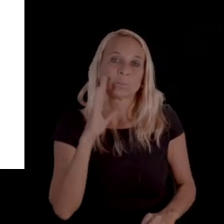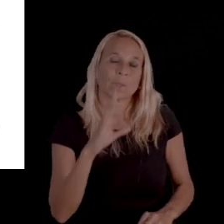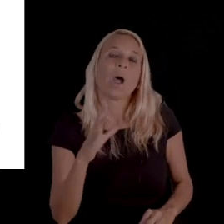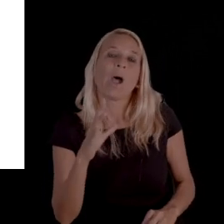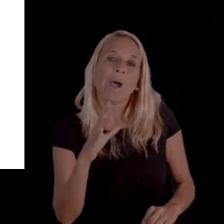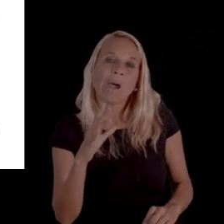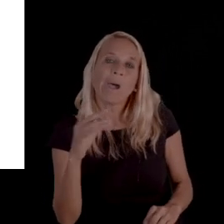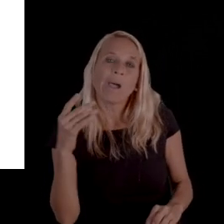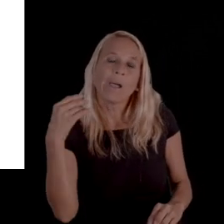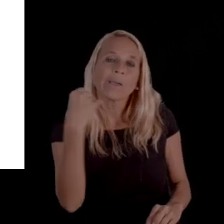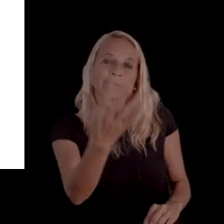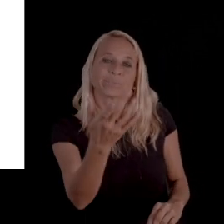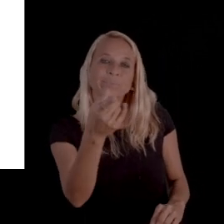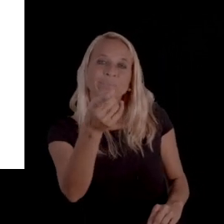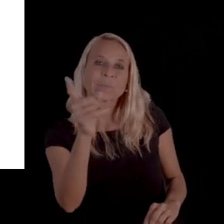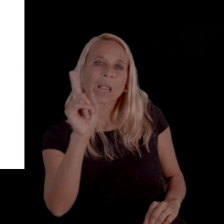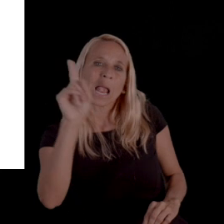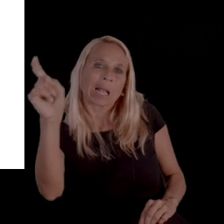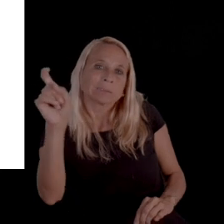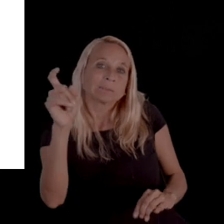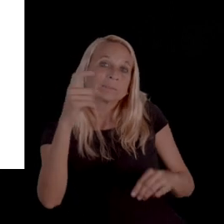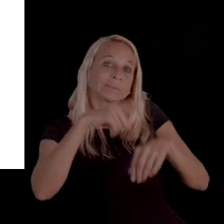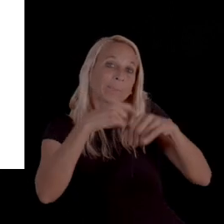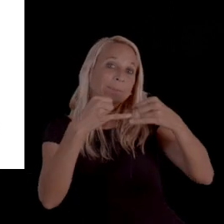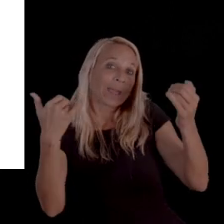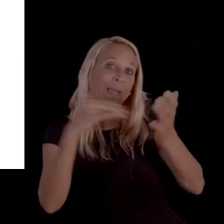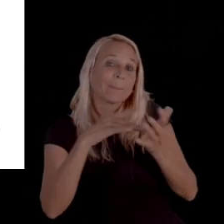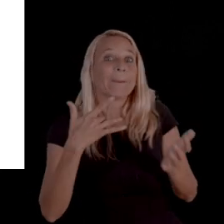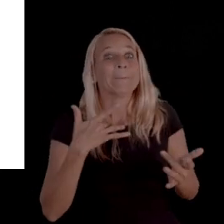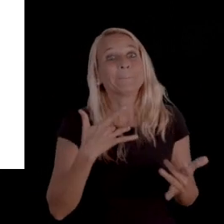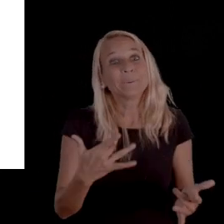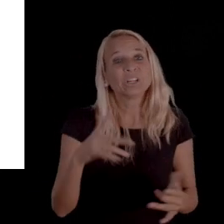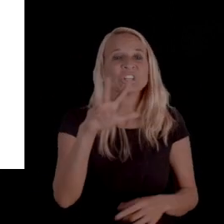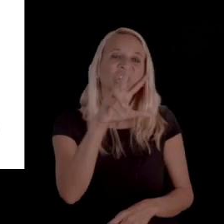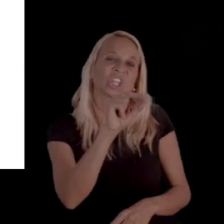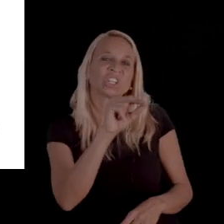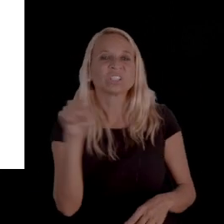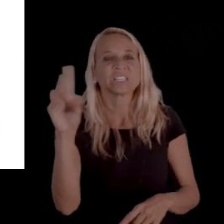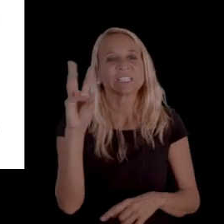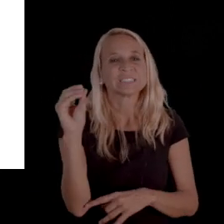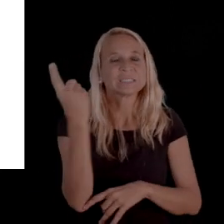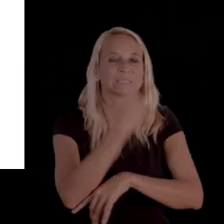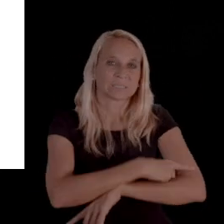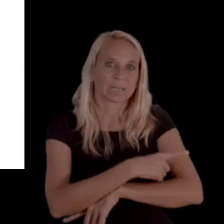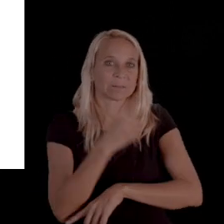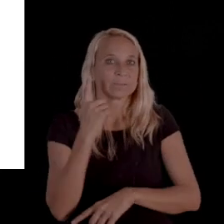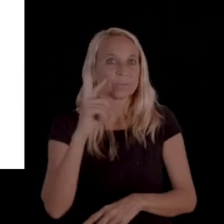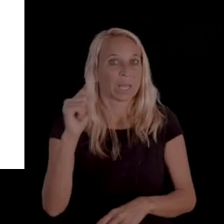but typically it might be 30 to 60 days that they'll give you to ask for an appeal.